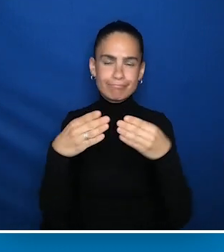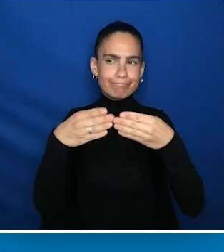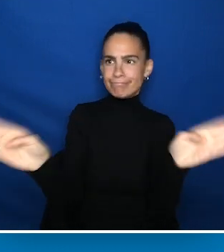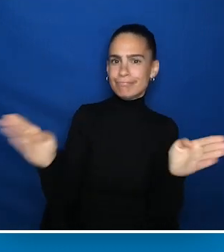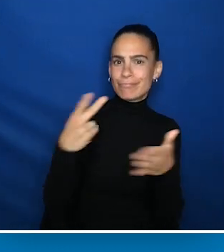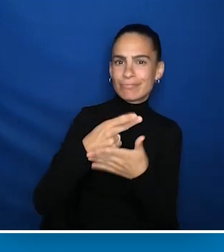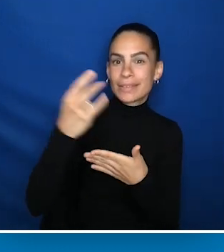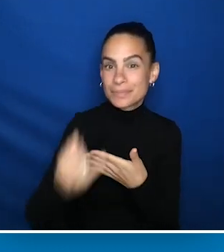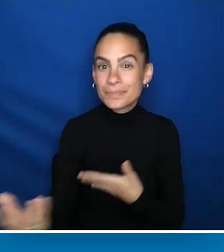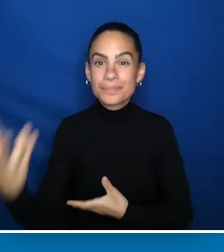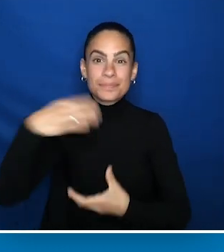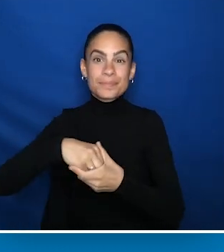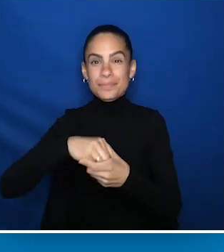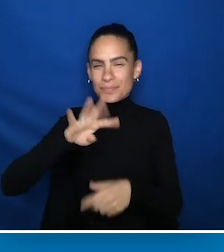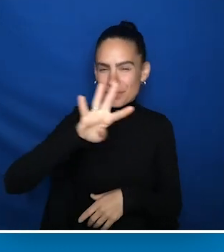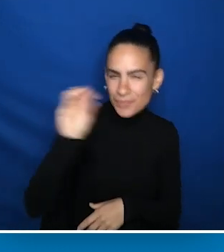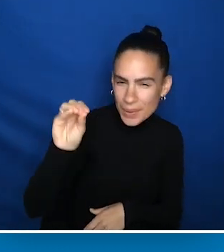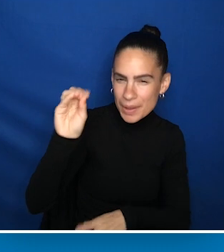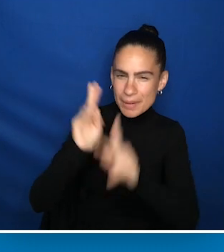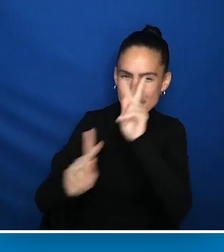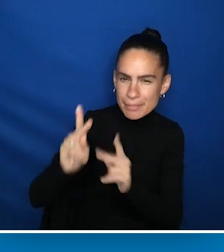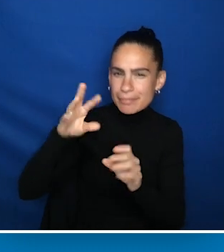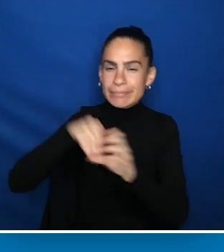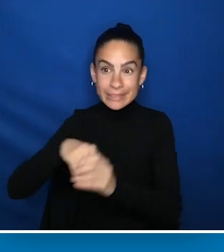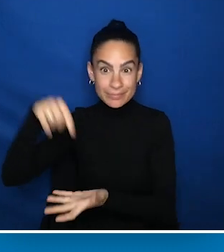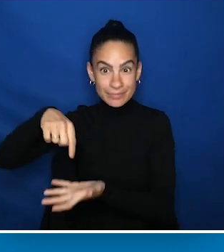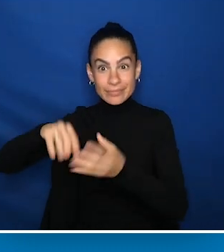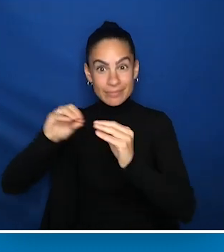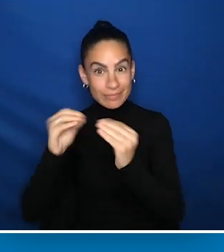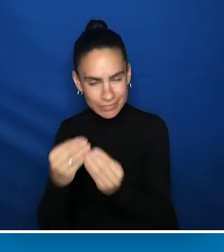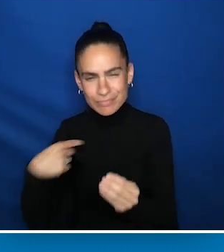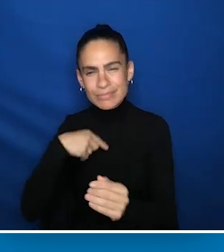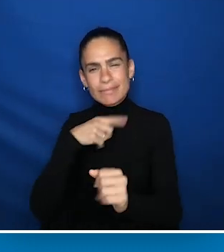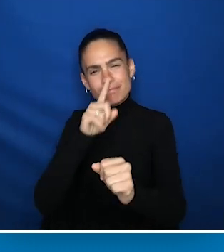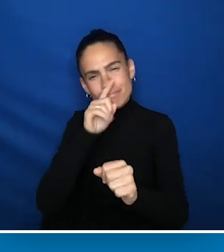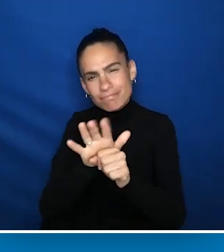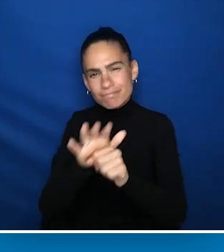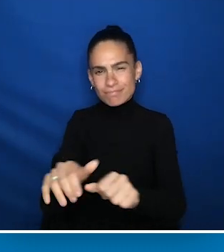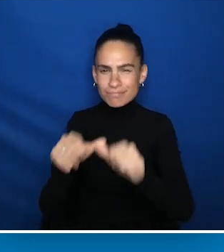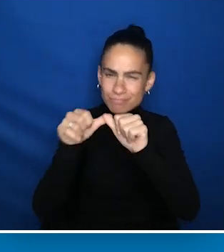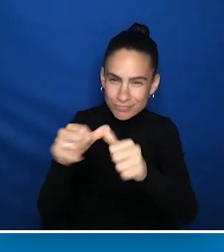involving nearly 40 people across PCORI, and we've made a long-term commitment to this new research priority.